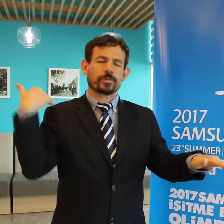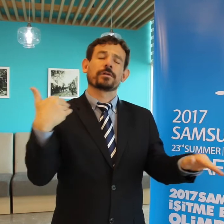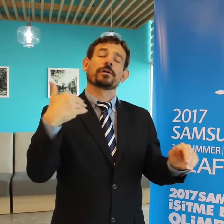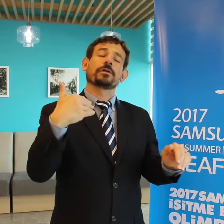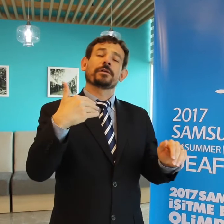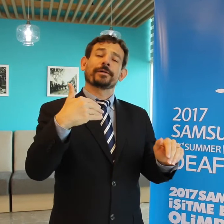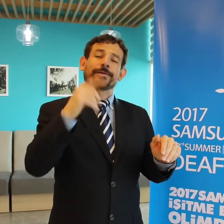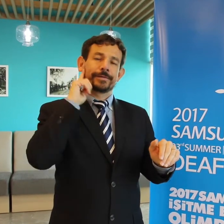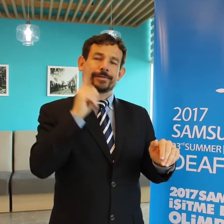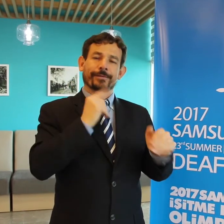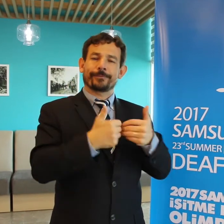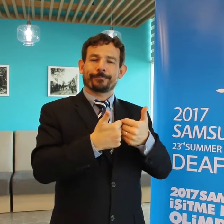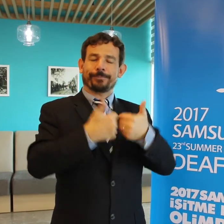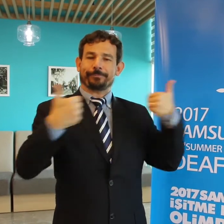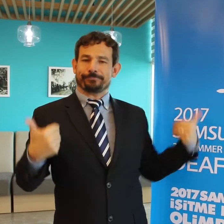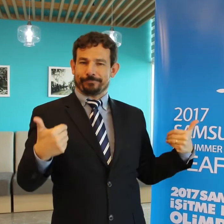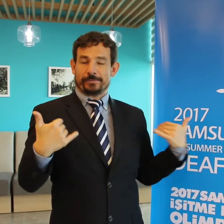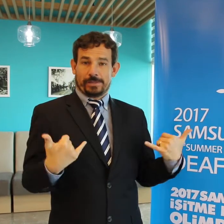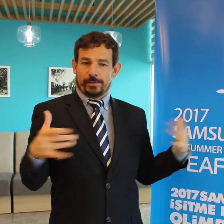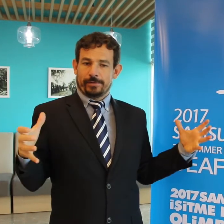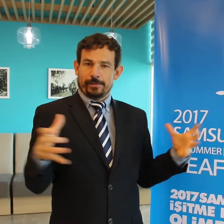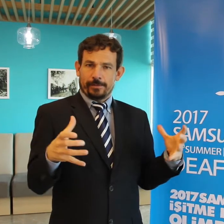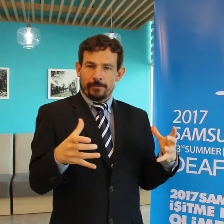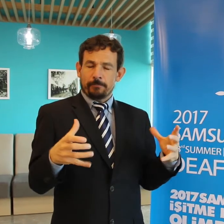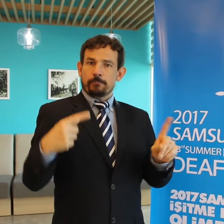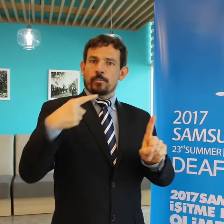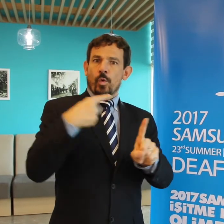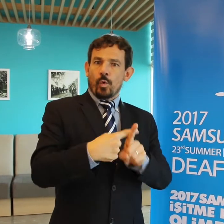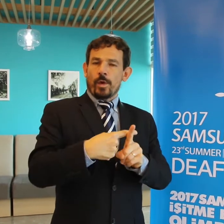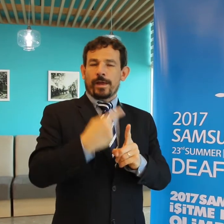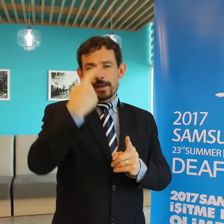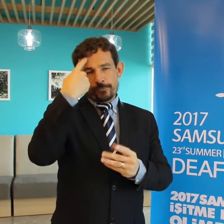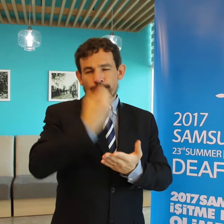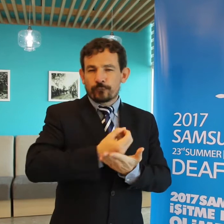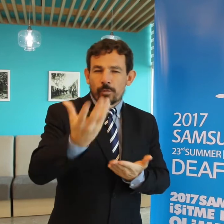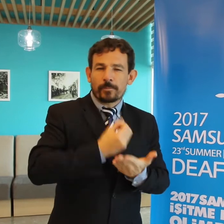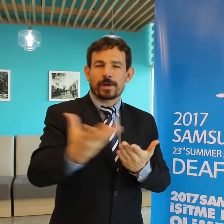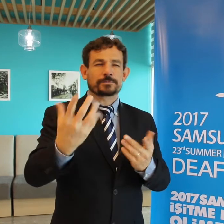As I remember, the ICSD wasn’t that close with IOC as it was being separated in the past.